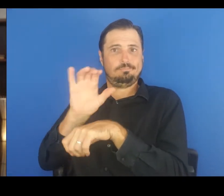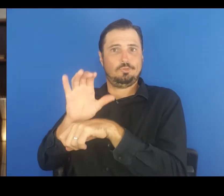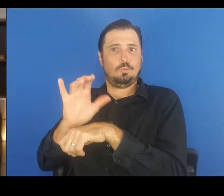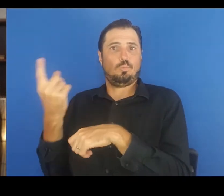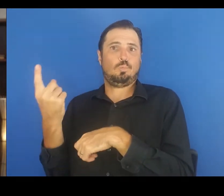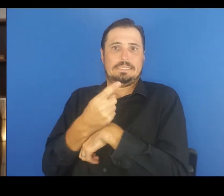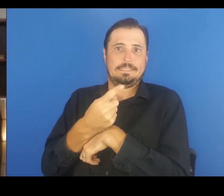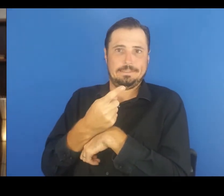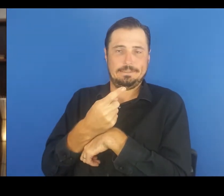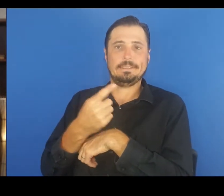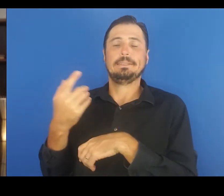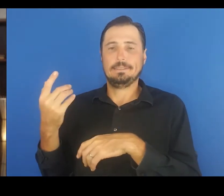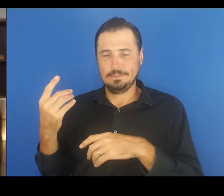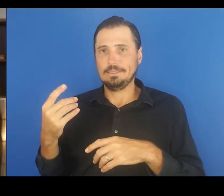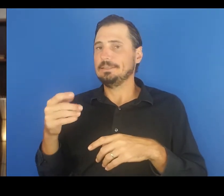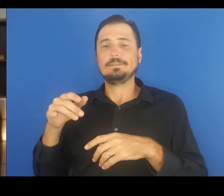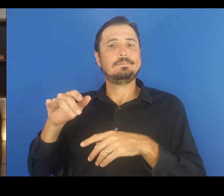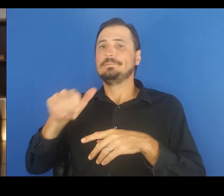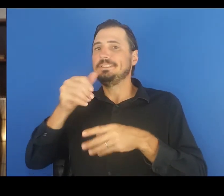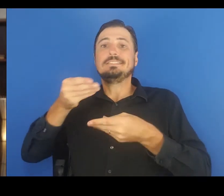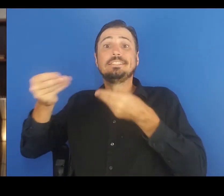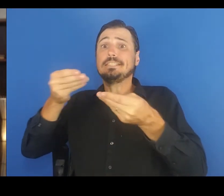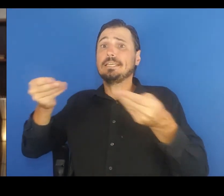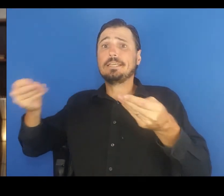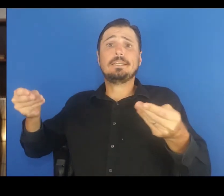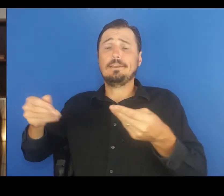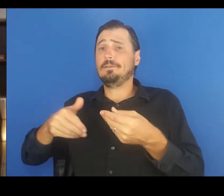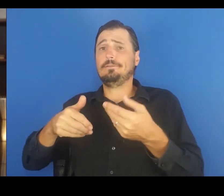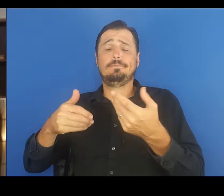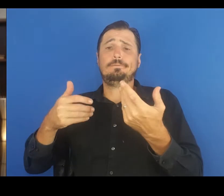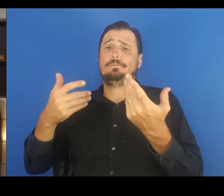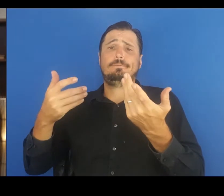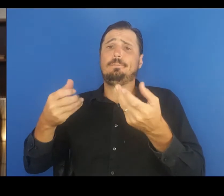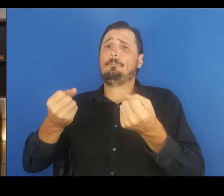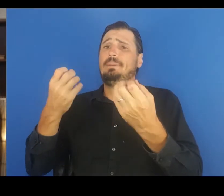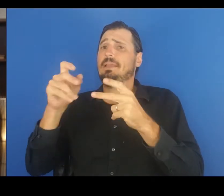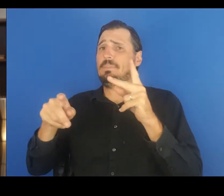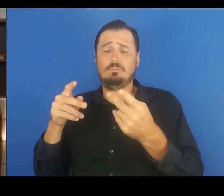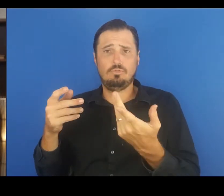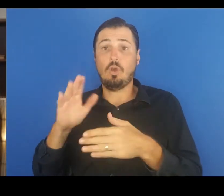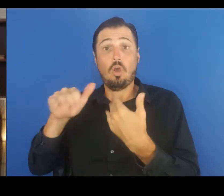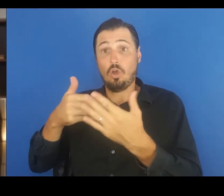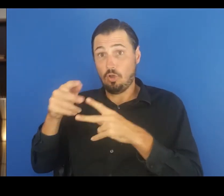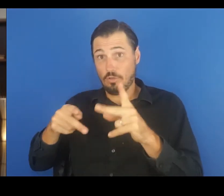additional spread to other church members or locations. All cases were in unvaccinated individuals.